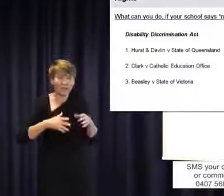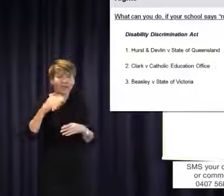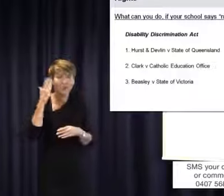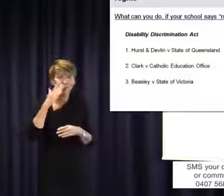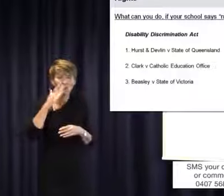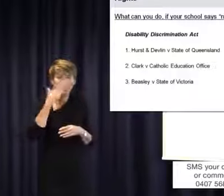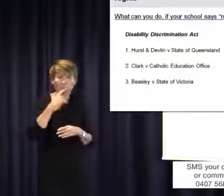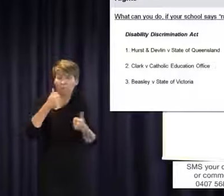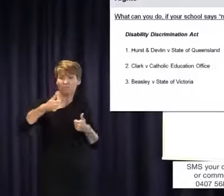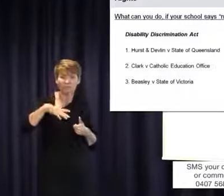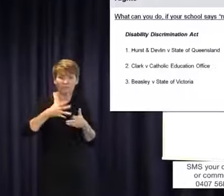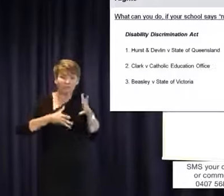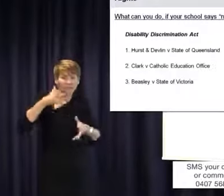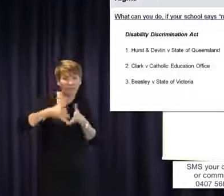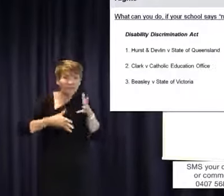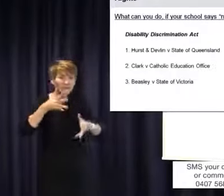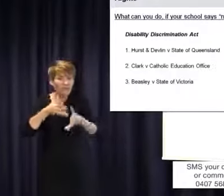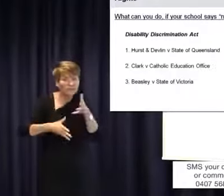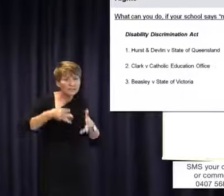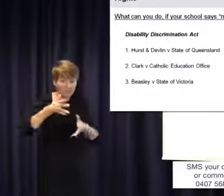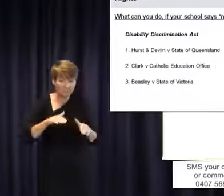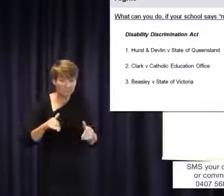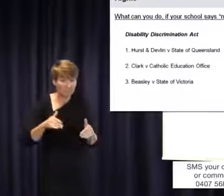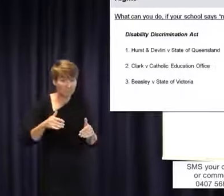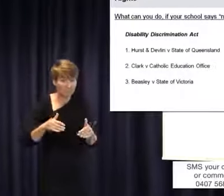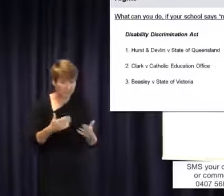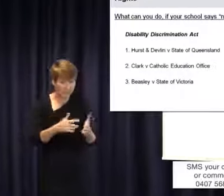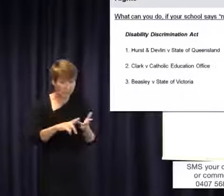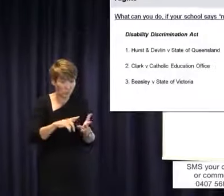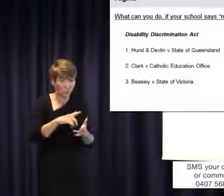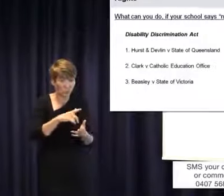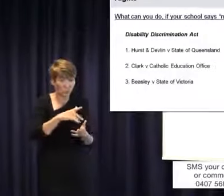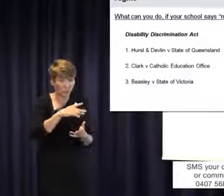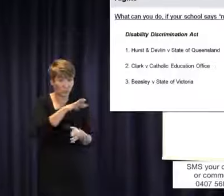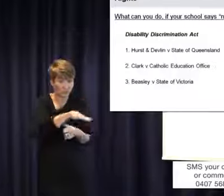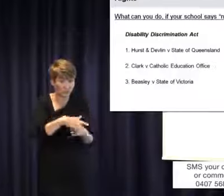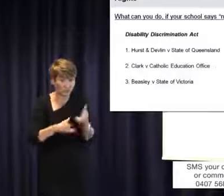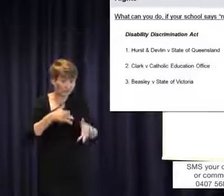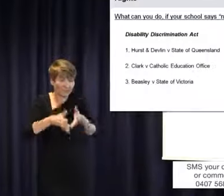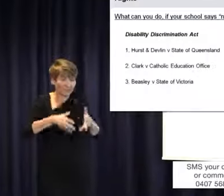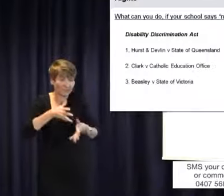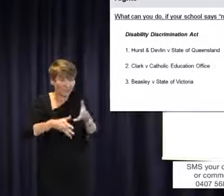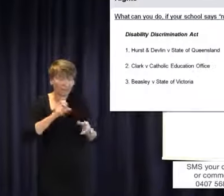is not a language and therefore in that case the department of education were trying to